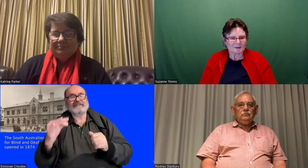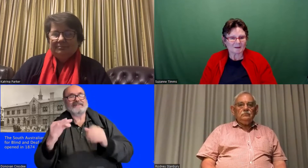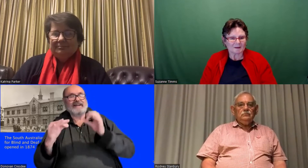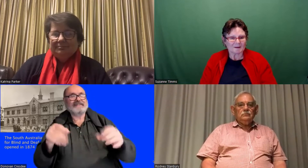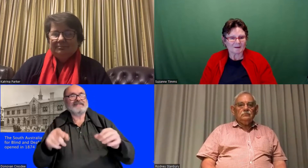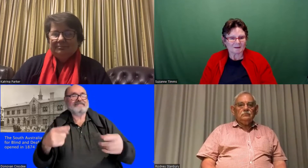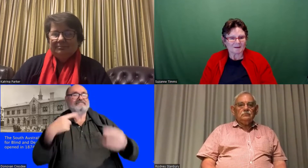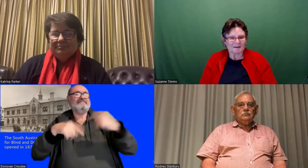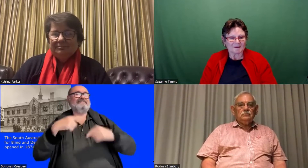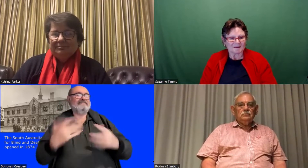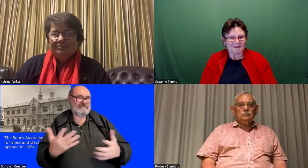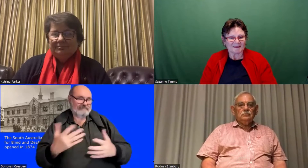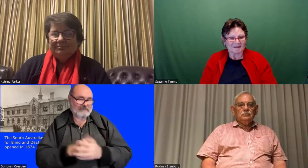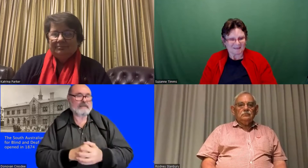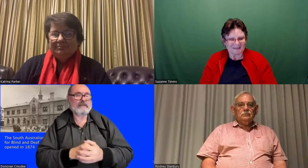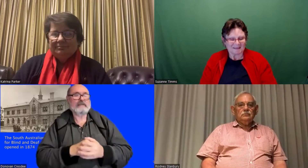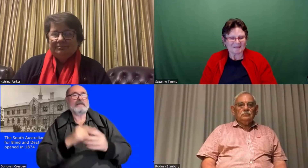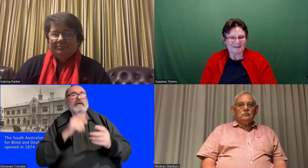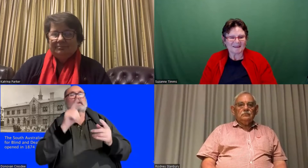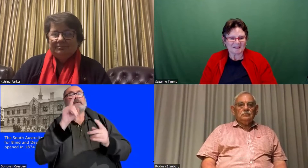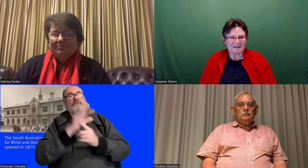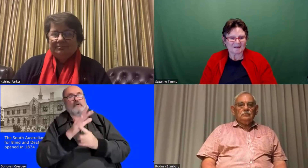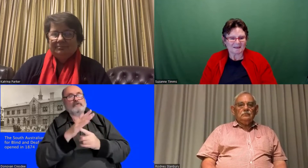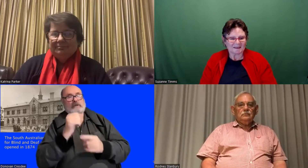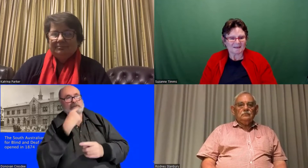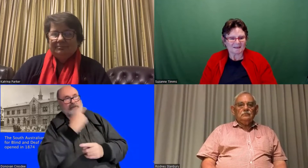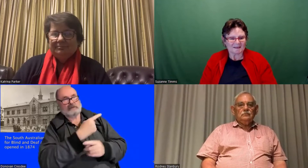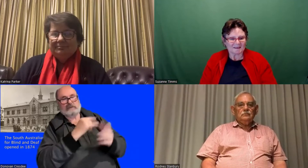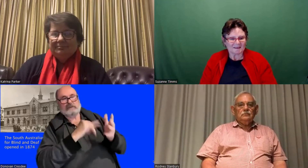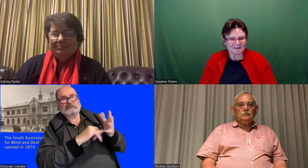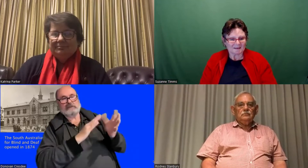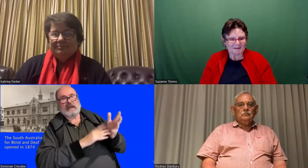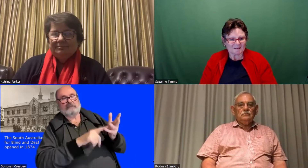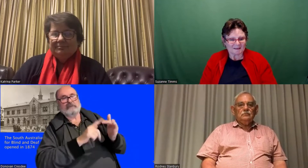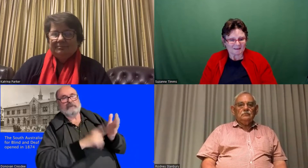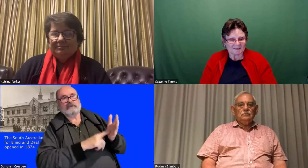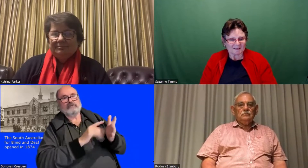think it's probably best to ask Katrina and Rodney to explain a little bit more about the origin.